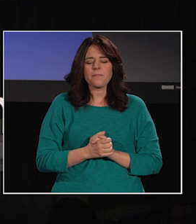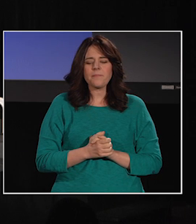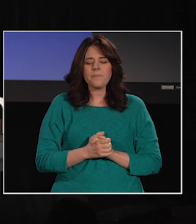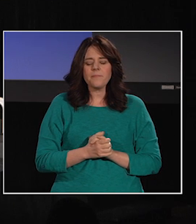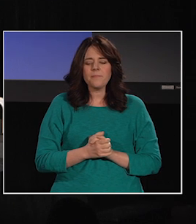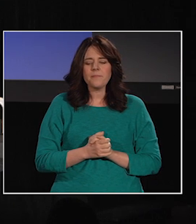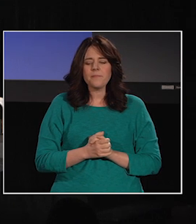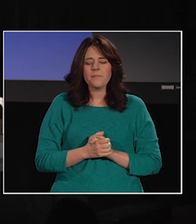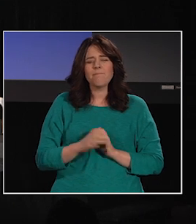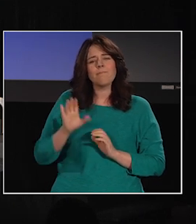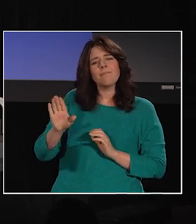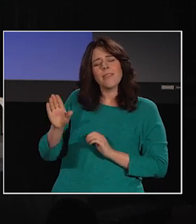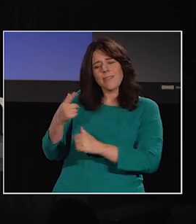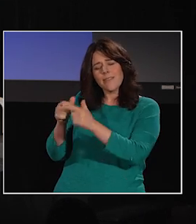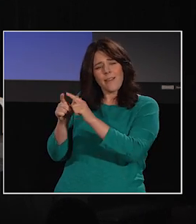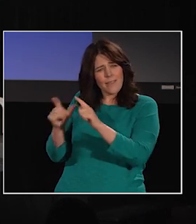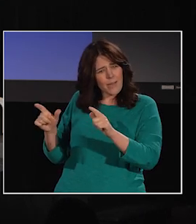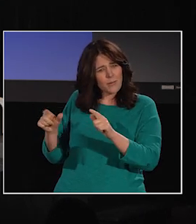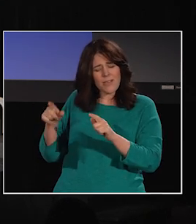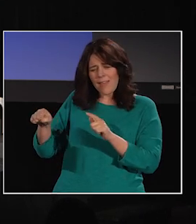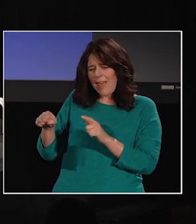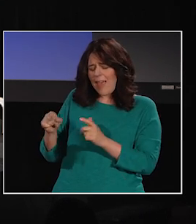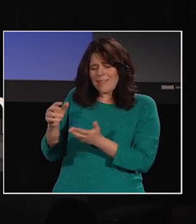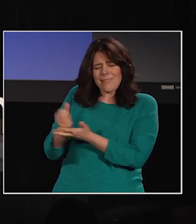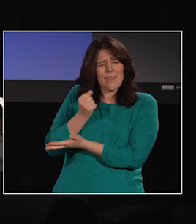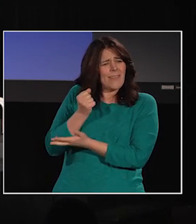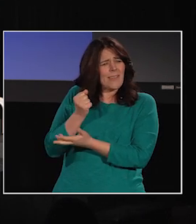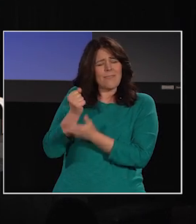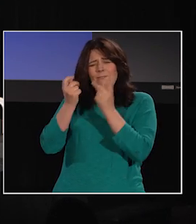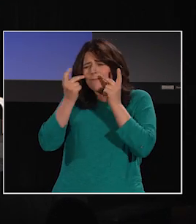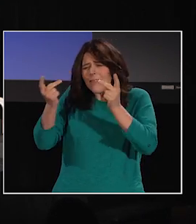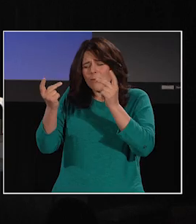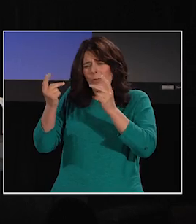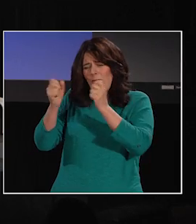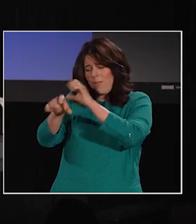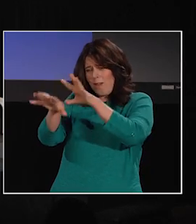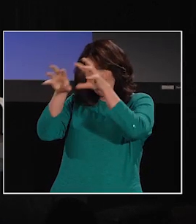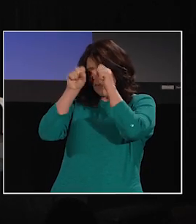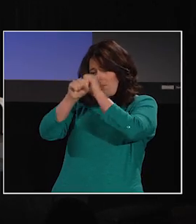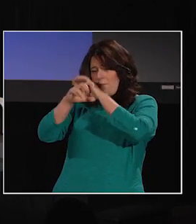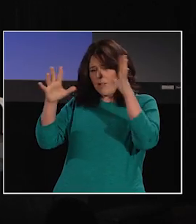Sign languages take advantage of this visual processing and use space and movement